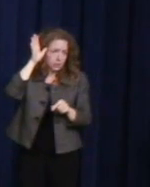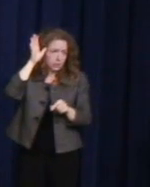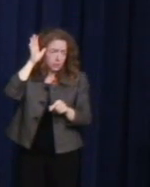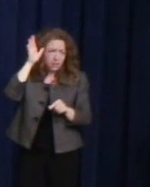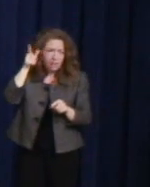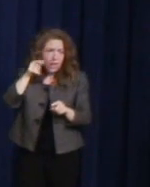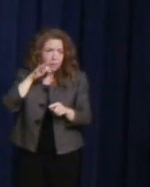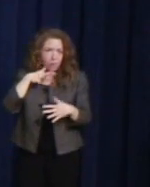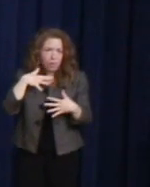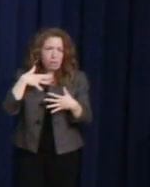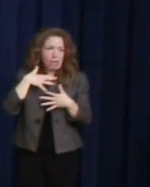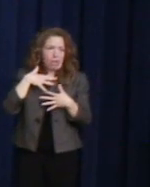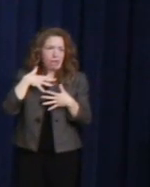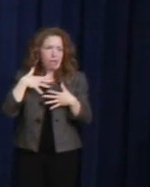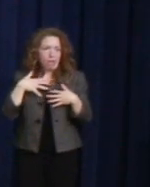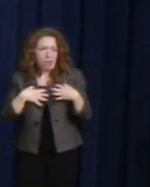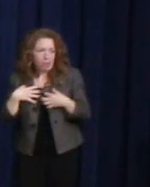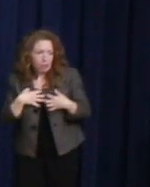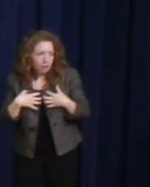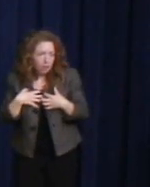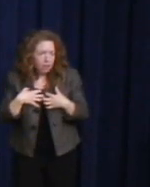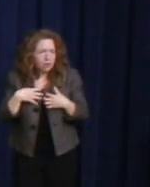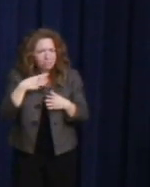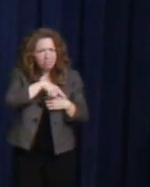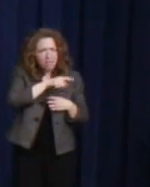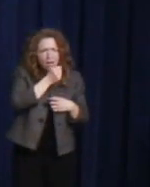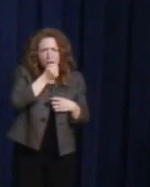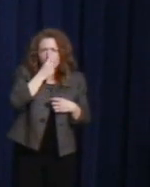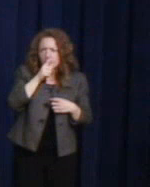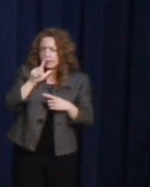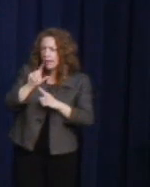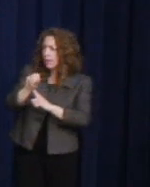They understand what fairness is.